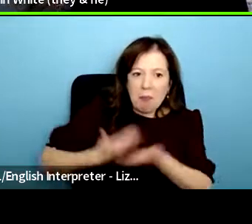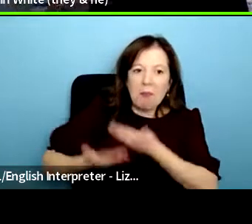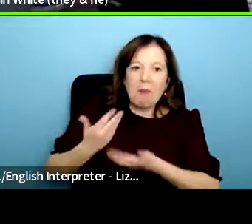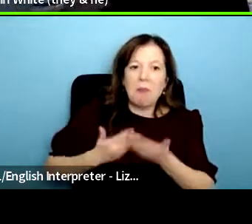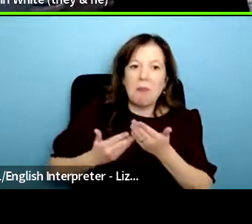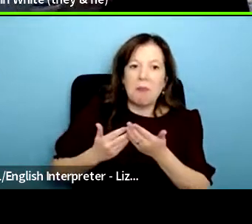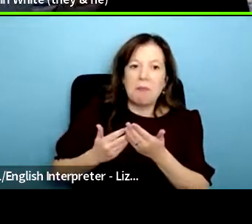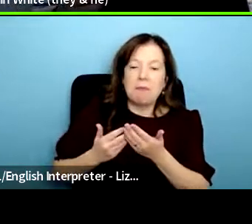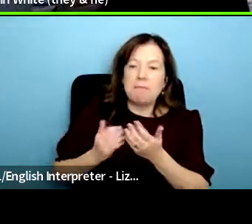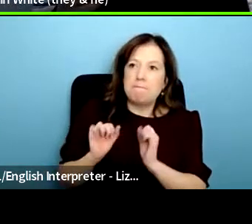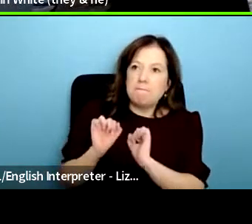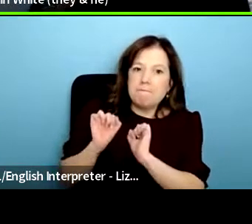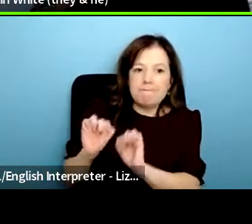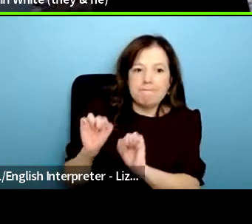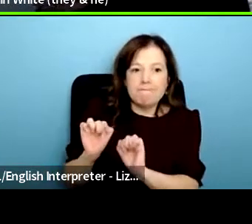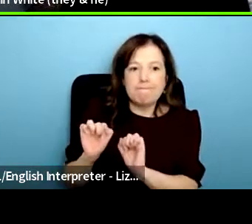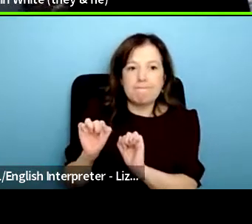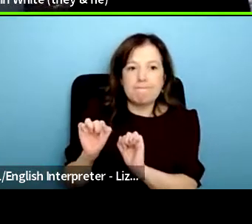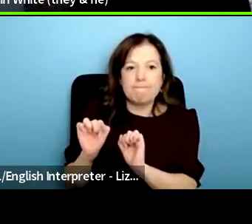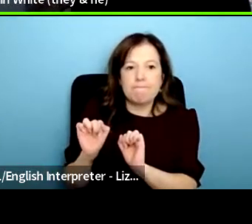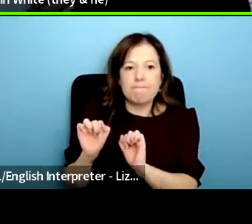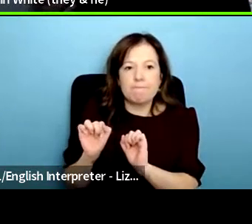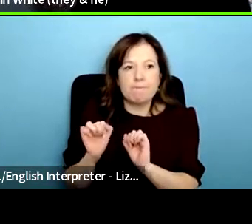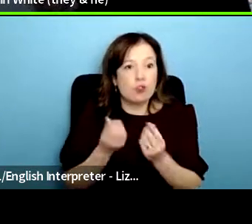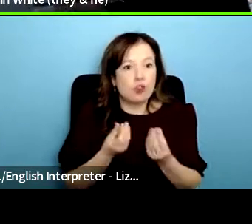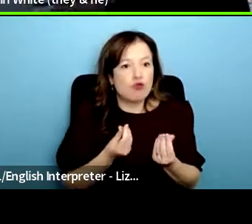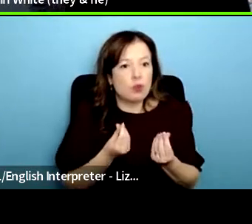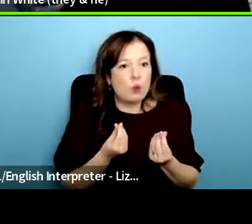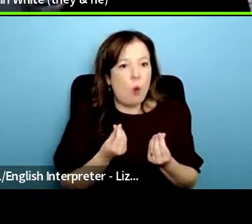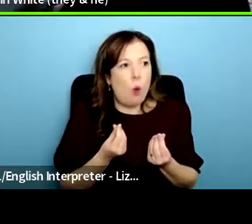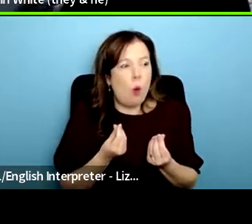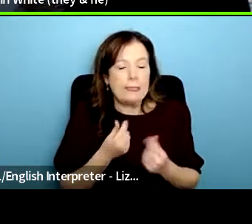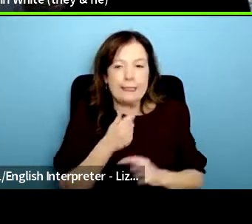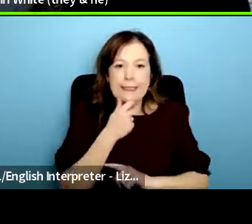ways that like trying to resource your work has meant trying to categorize it